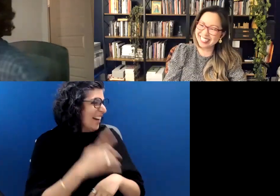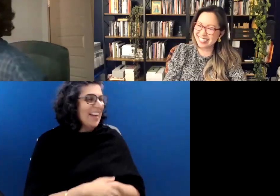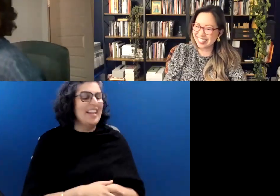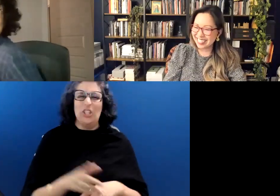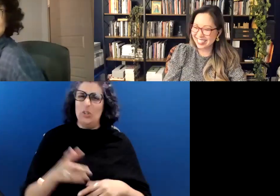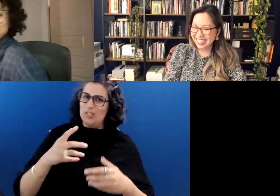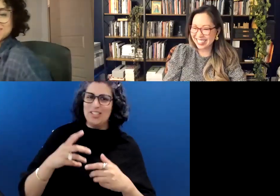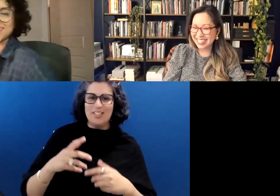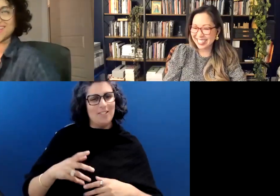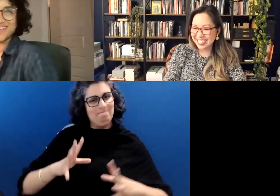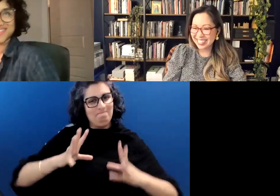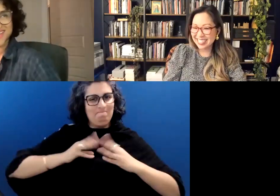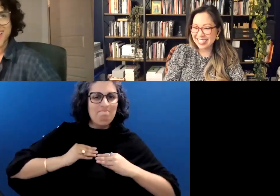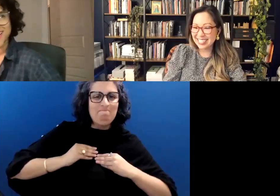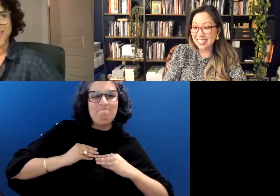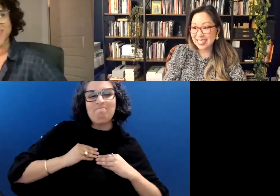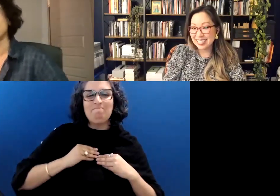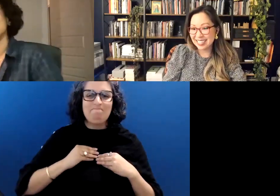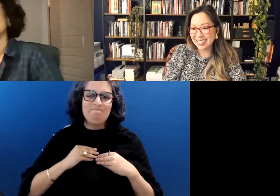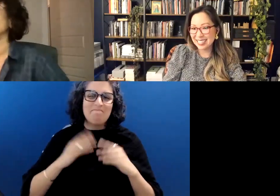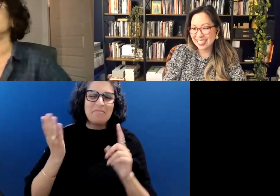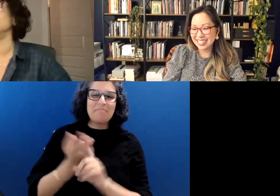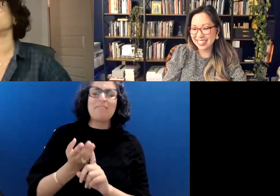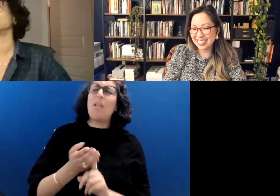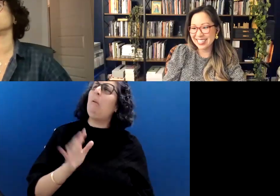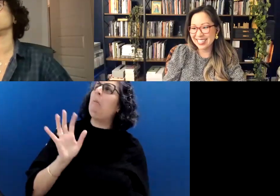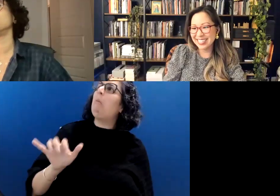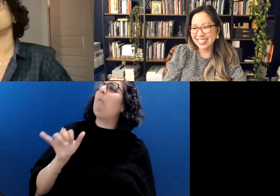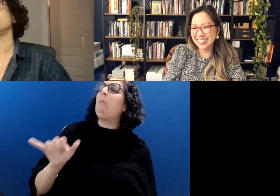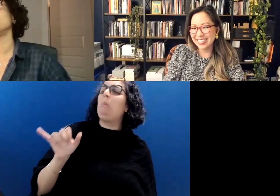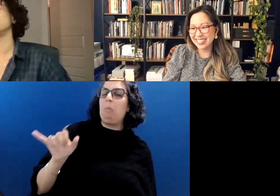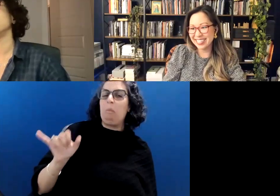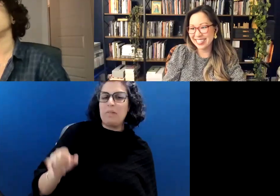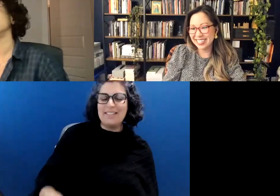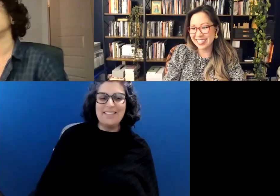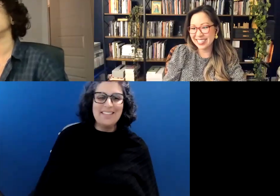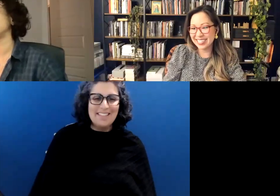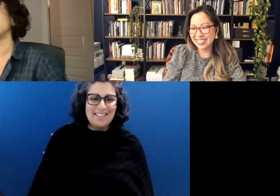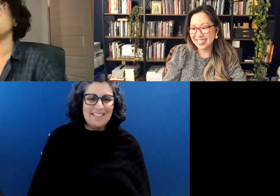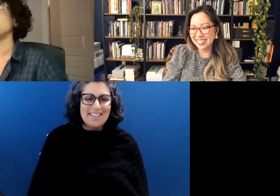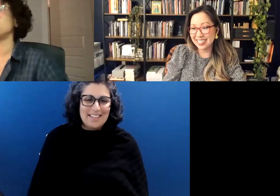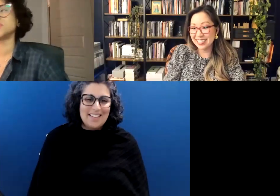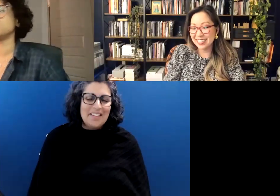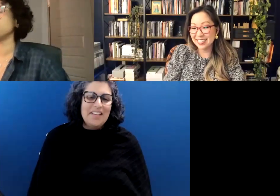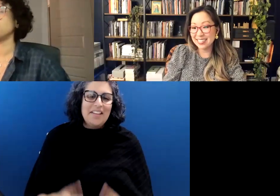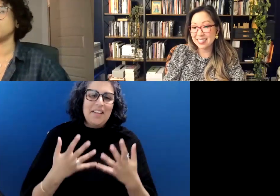And I was like, I kinda like that way of thinking about it, but I went through a similar thing